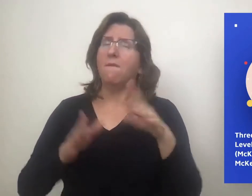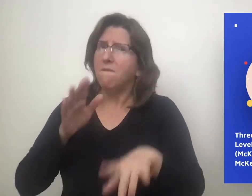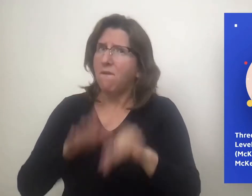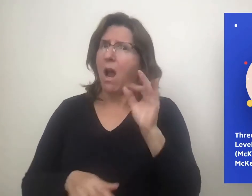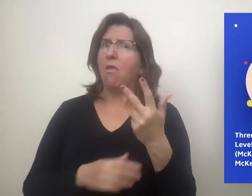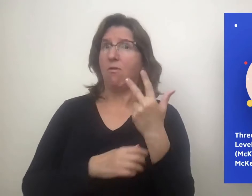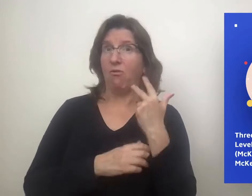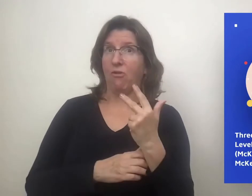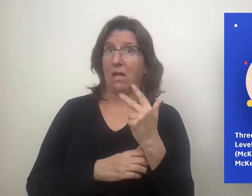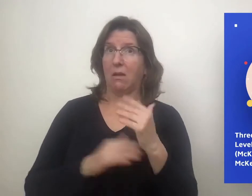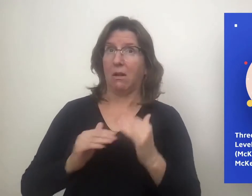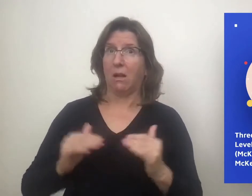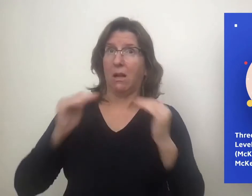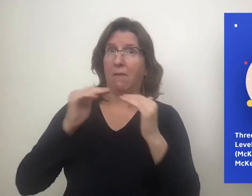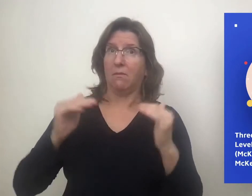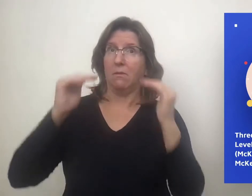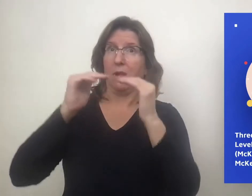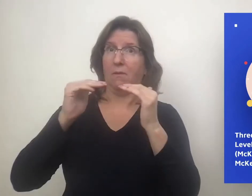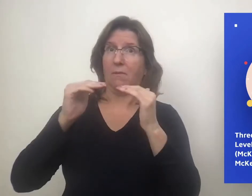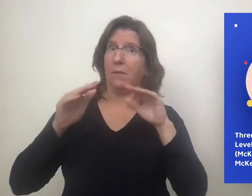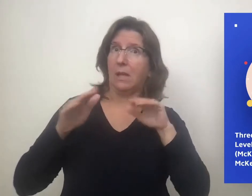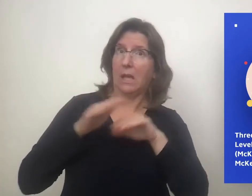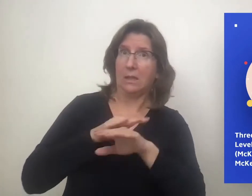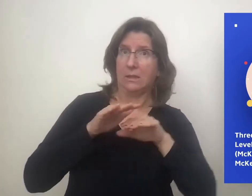are three levels of accessibility.